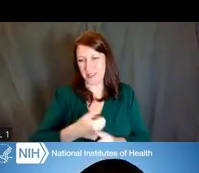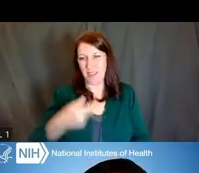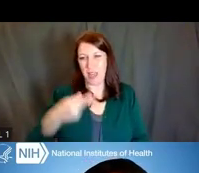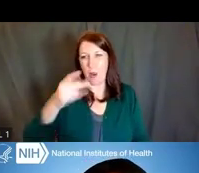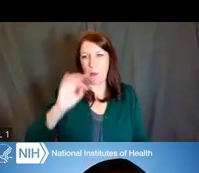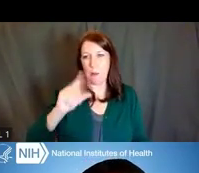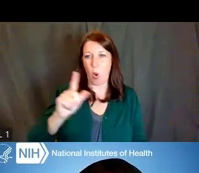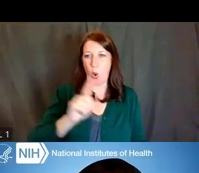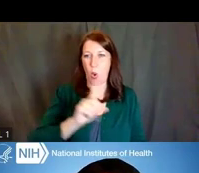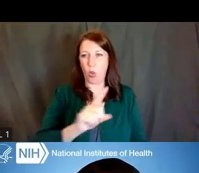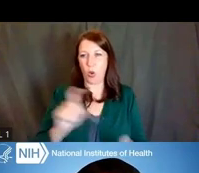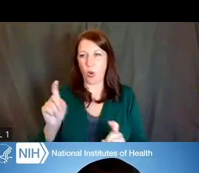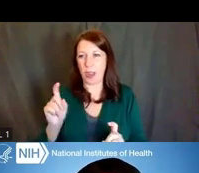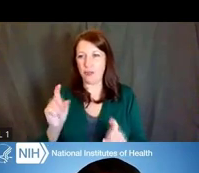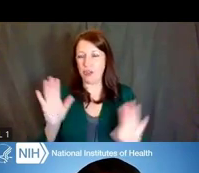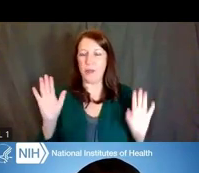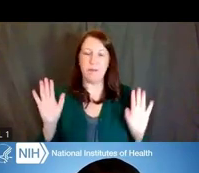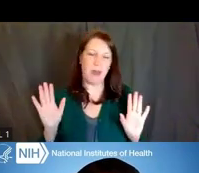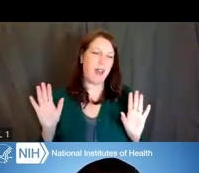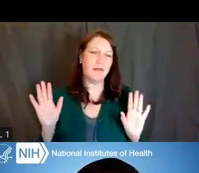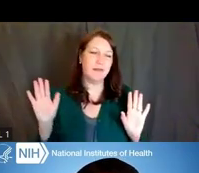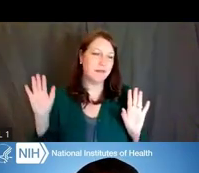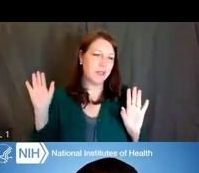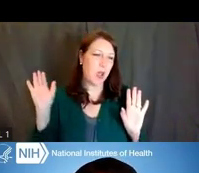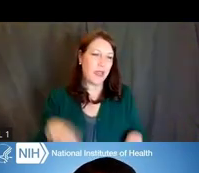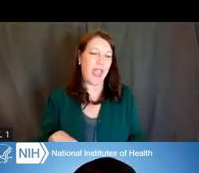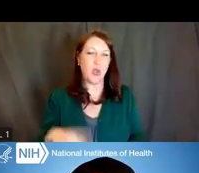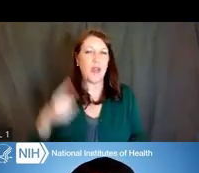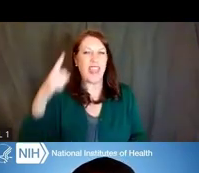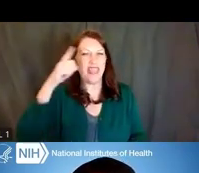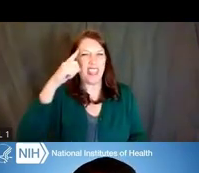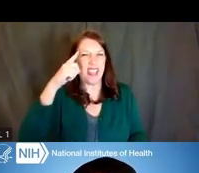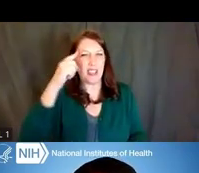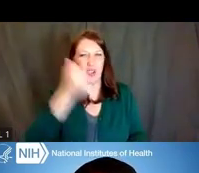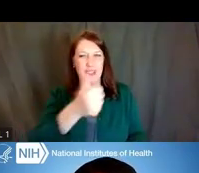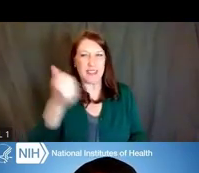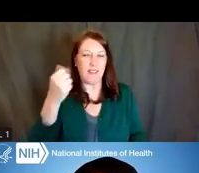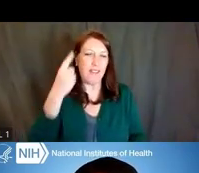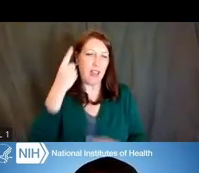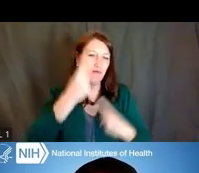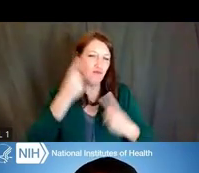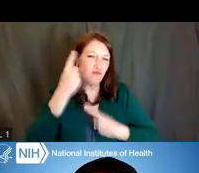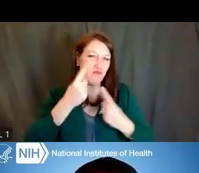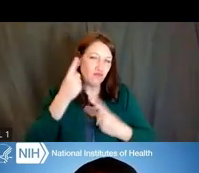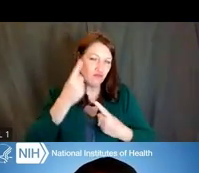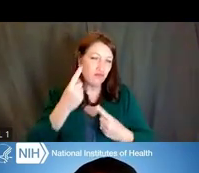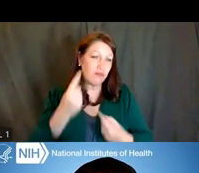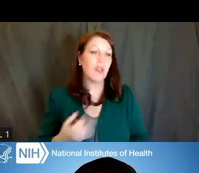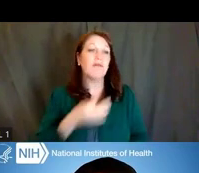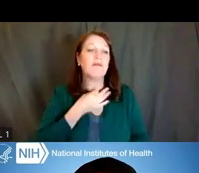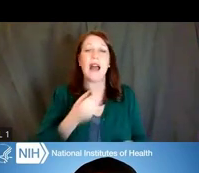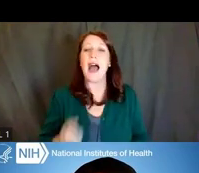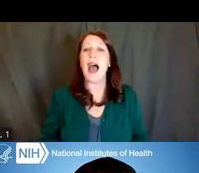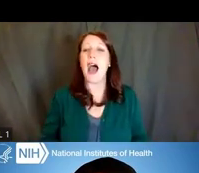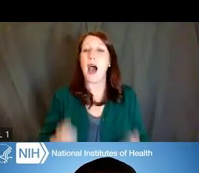but it's going to have to be rhetorical and more reflective. So how many of you have taken the self-assessment?